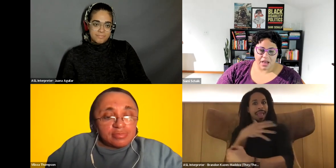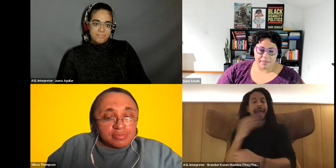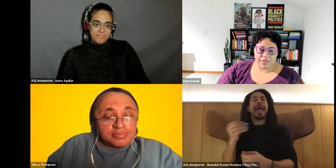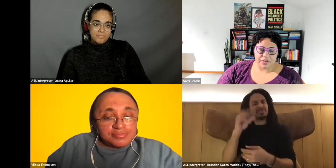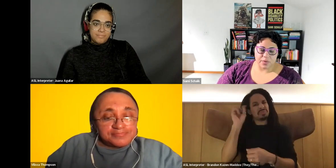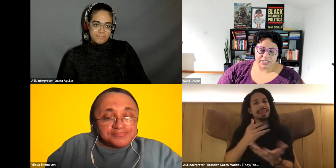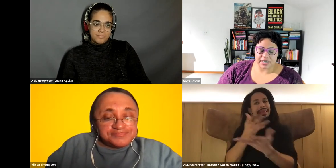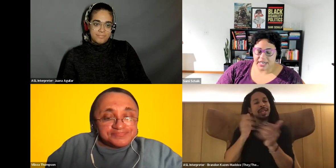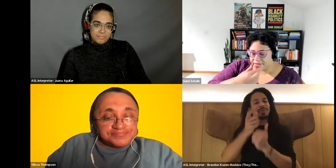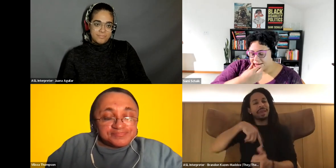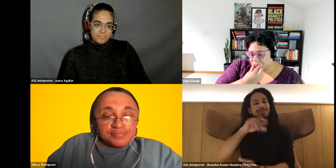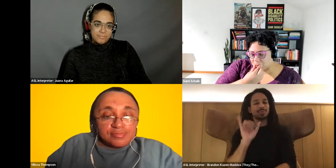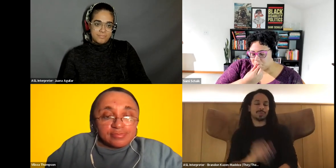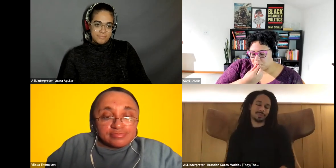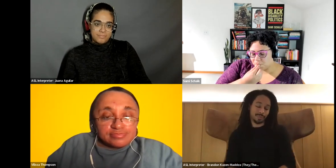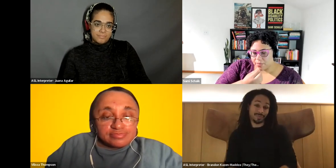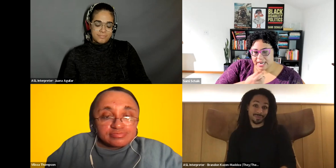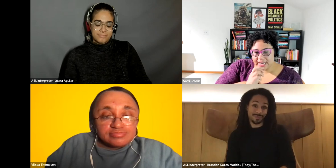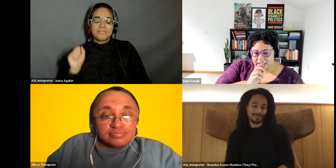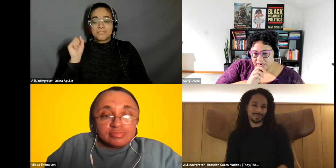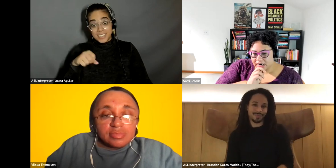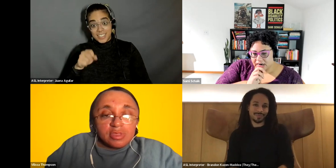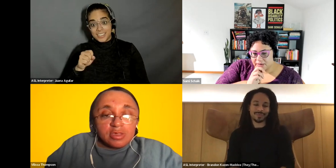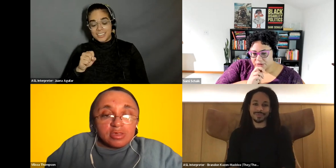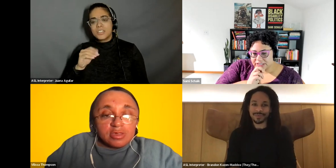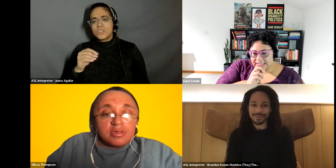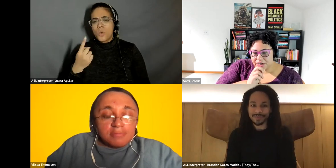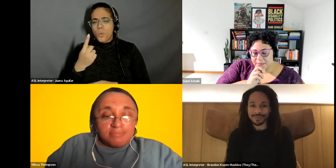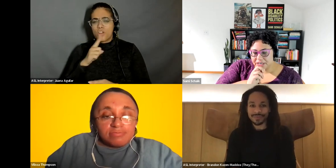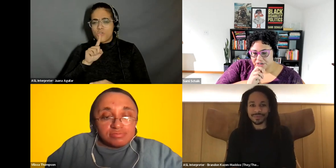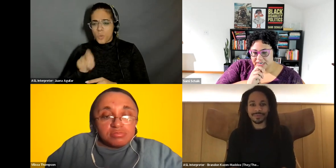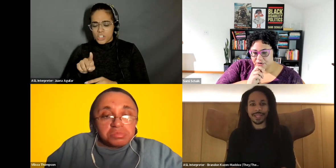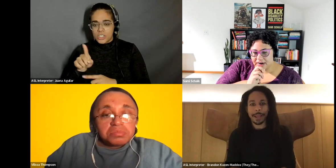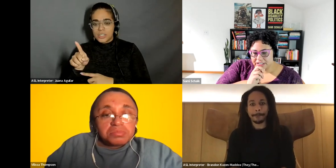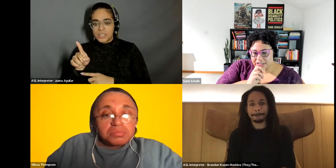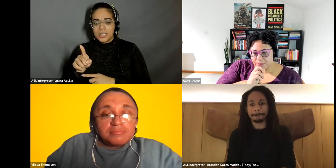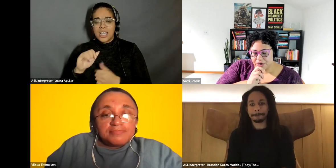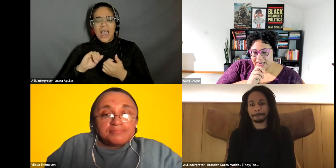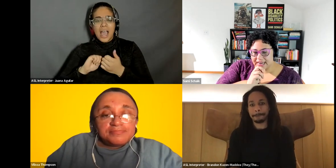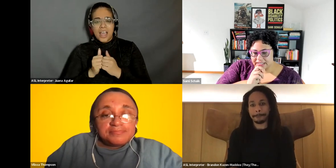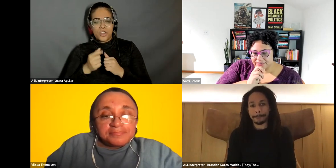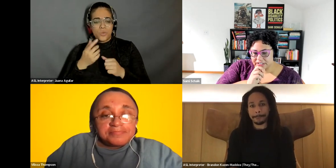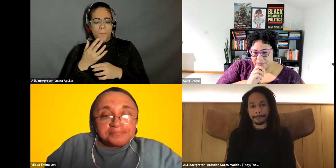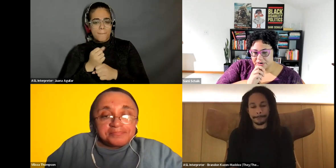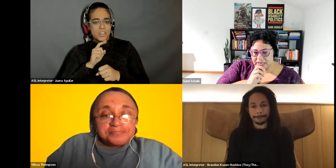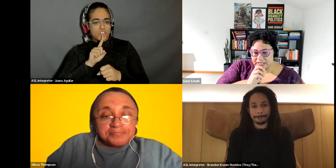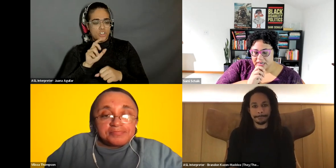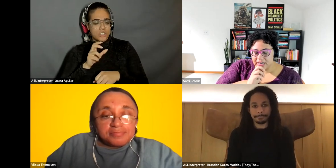Sami Schalk: there's a question here that I want to answer. So it says, how do you make sure to give credit to community and activist communities